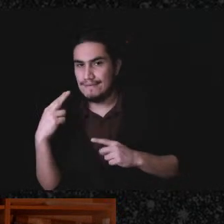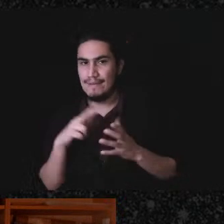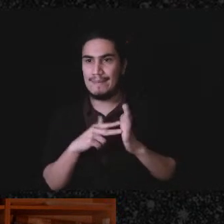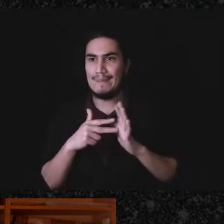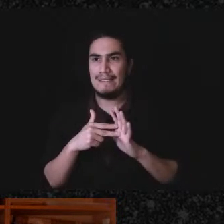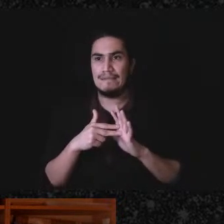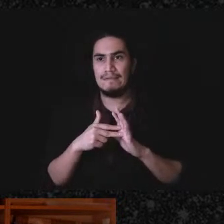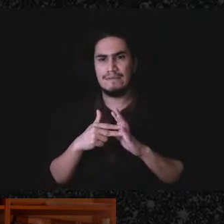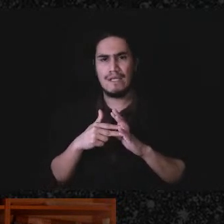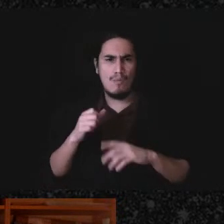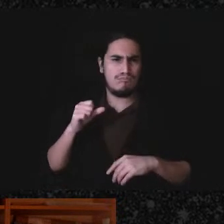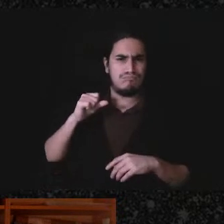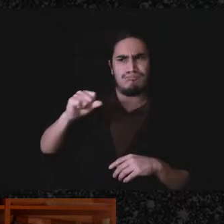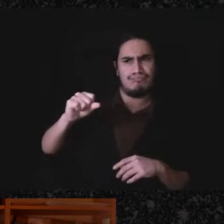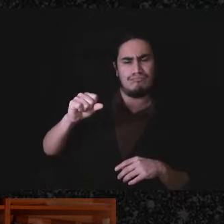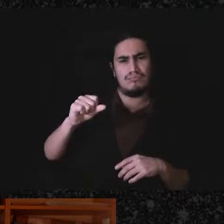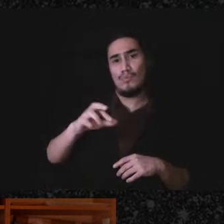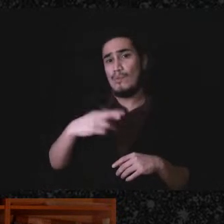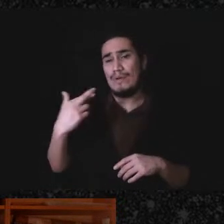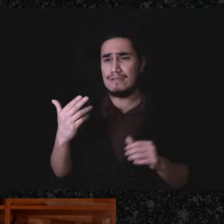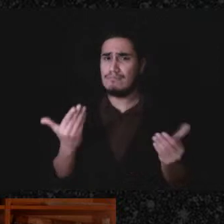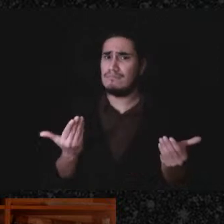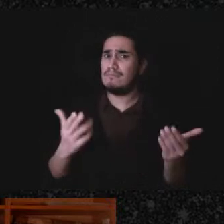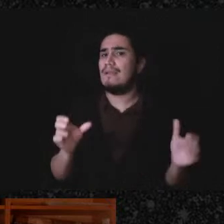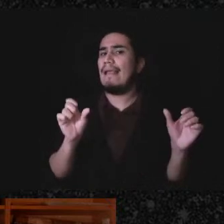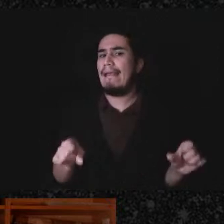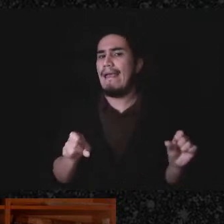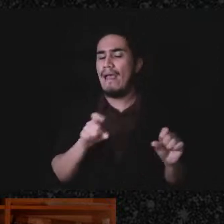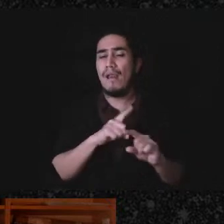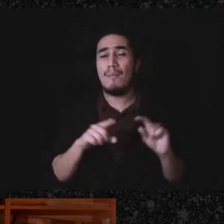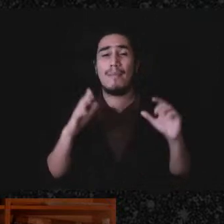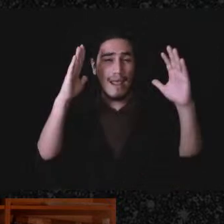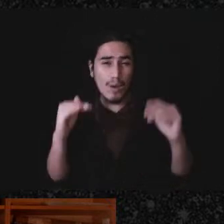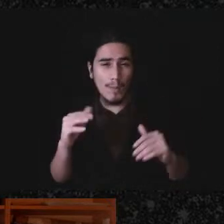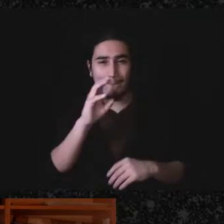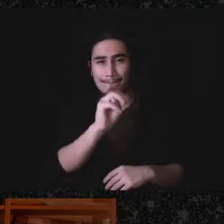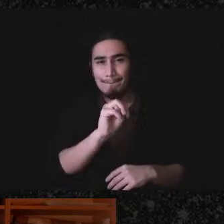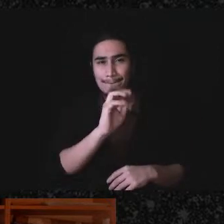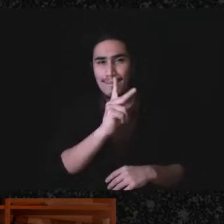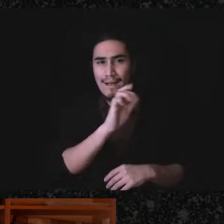and so I think I’m hoping that the advice that Mike and Robert have provided during this session